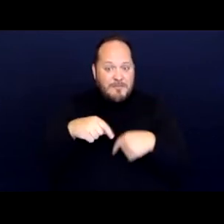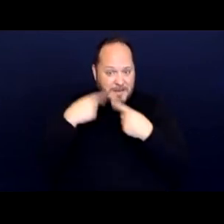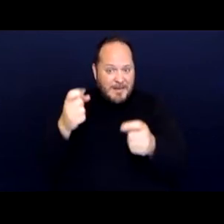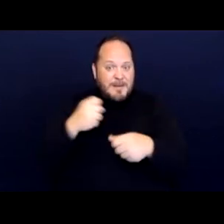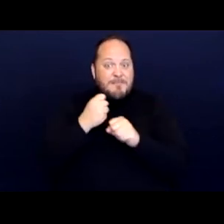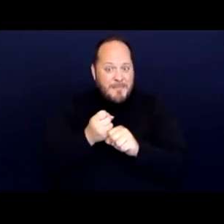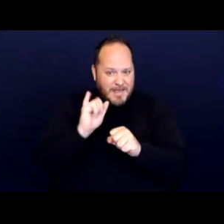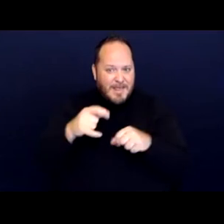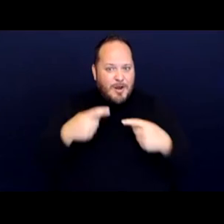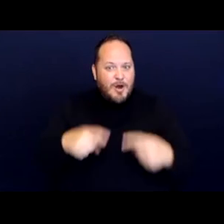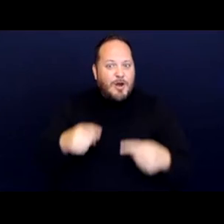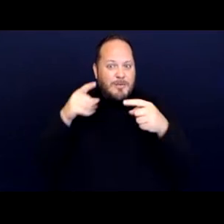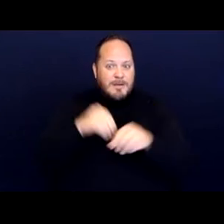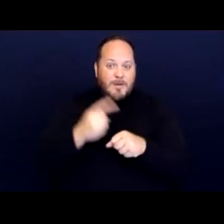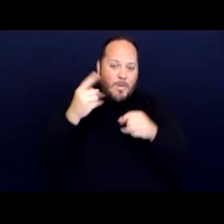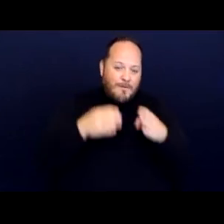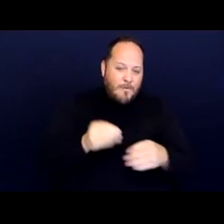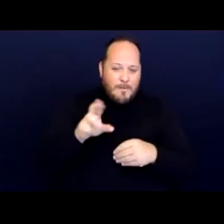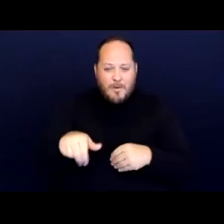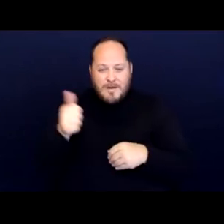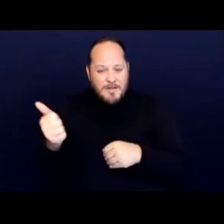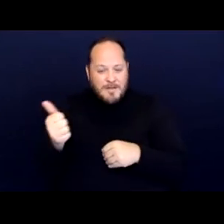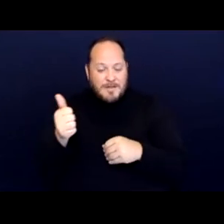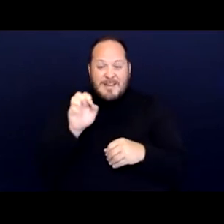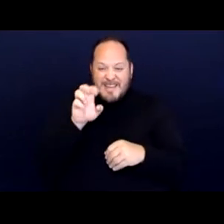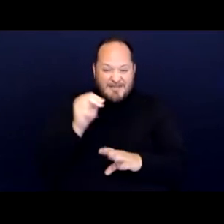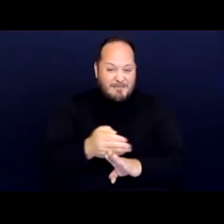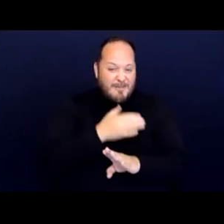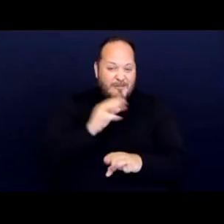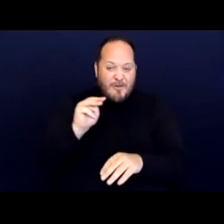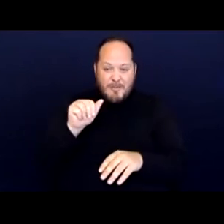in sort of one form or another even before Martin was decided in the ninth.